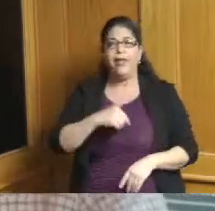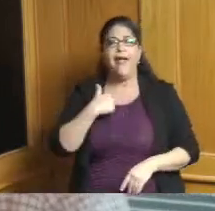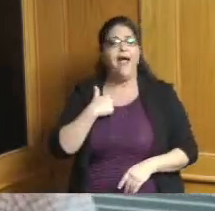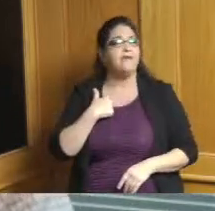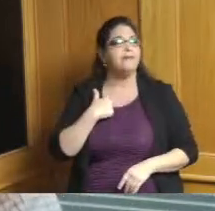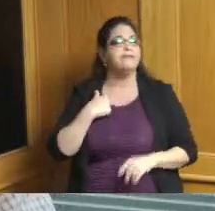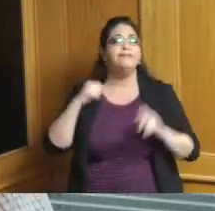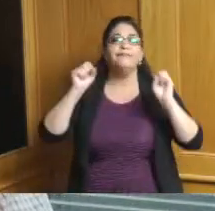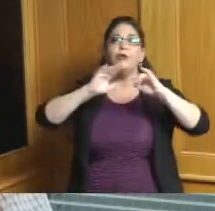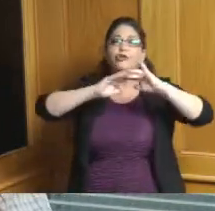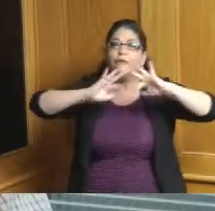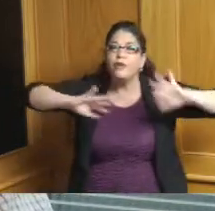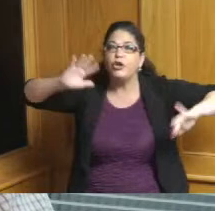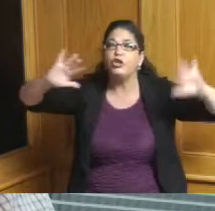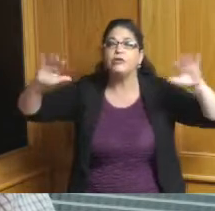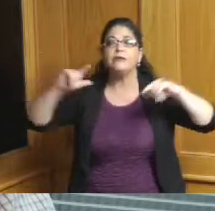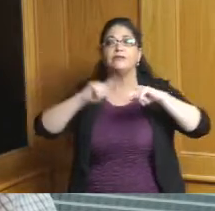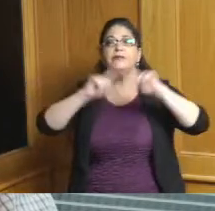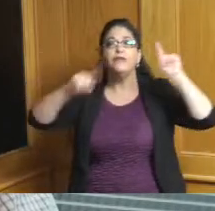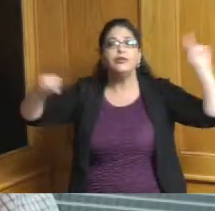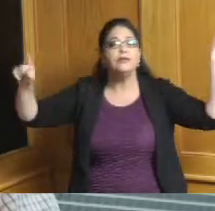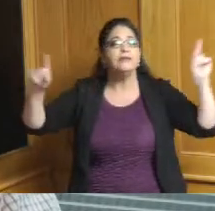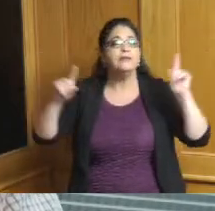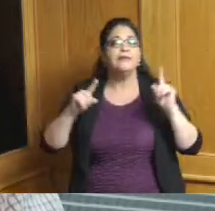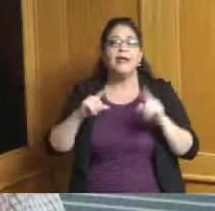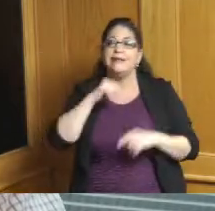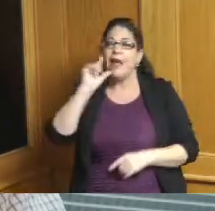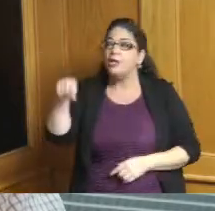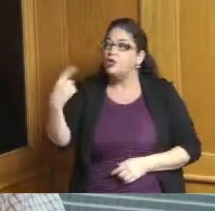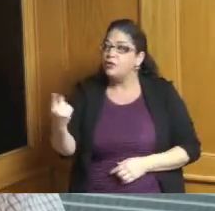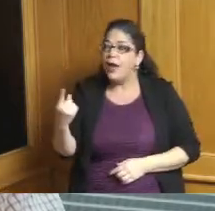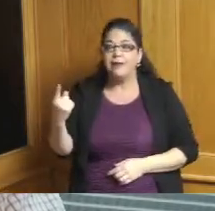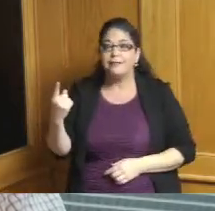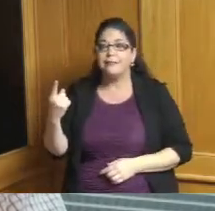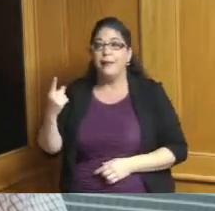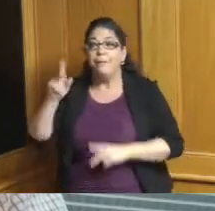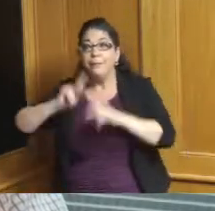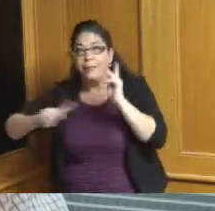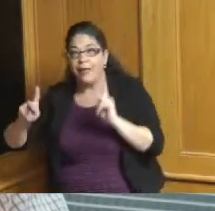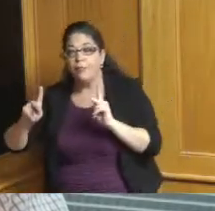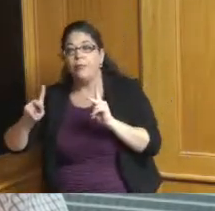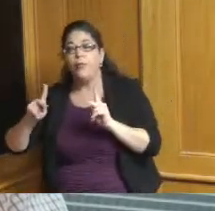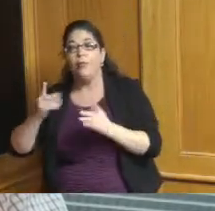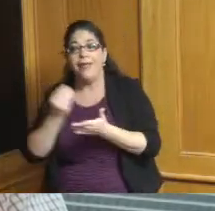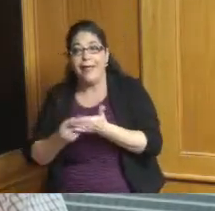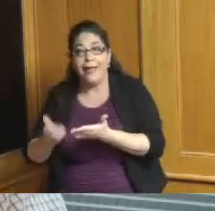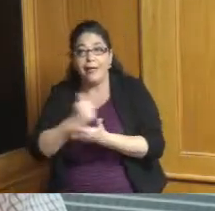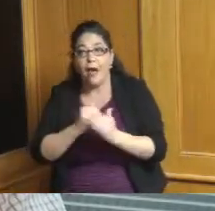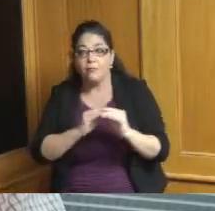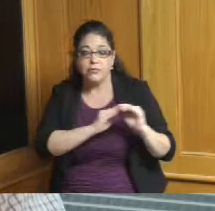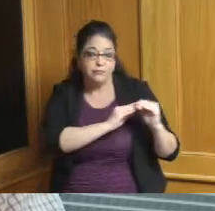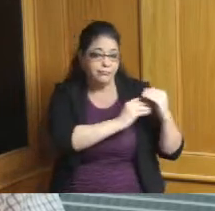diverse community but the diversity extends to its housing market its income level you know we've got